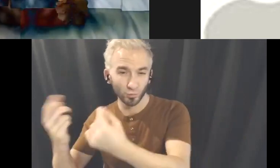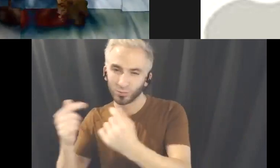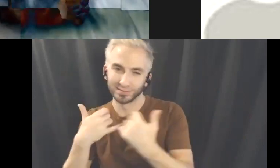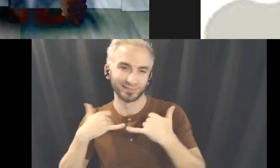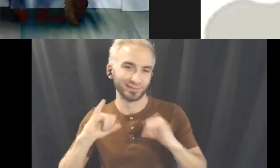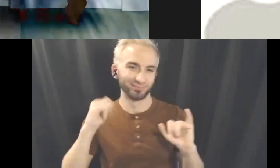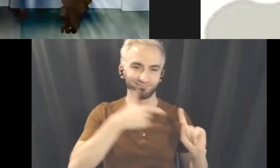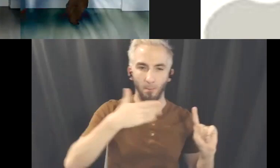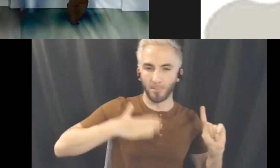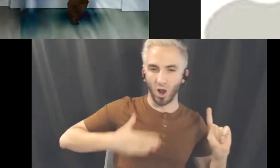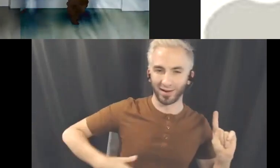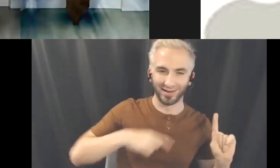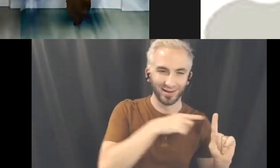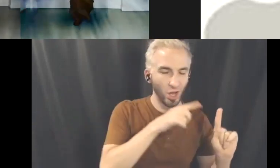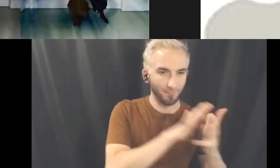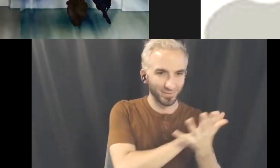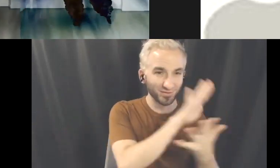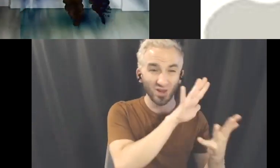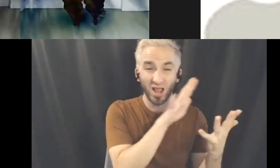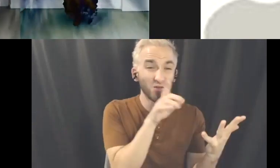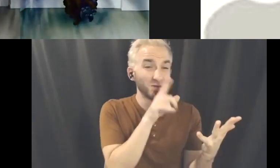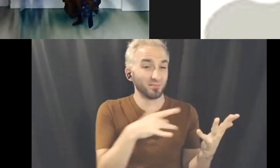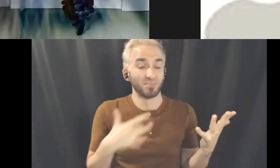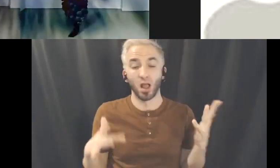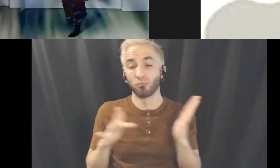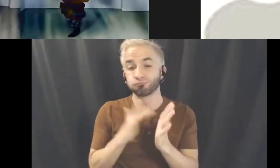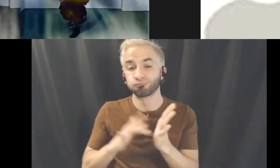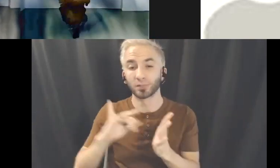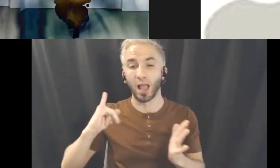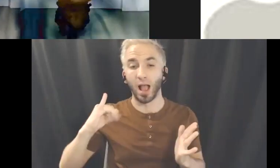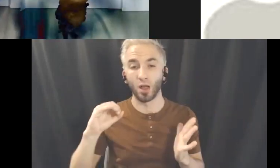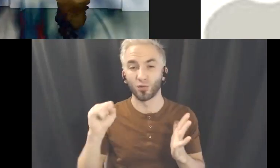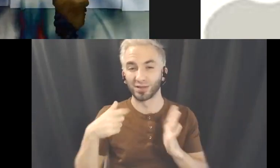entirely on portable devices with iOs editing capabilities.